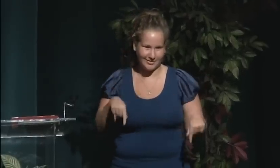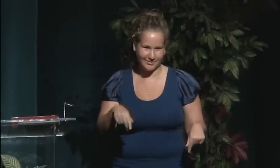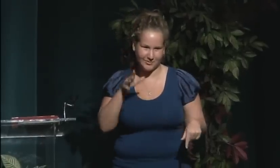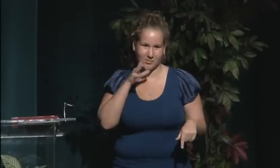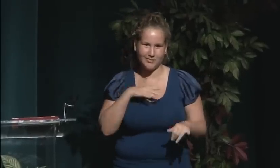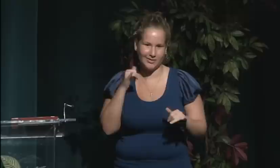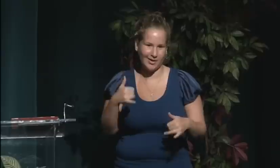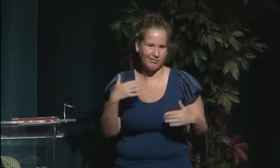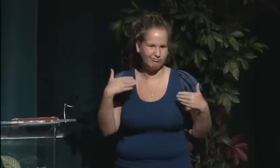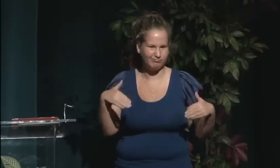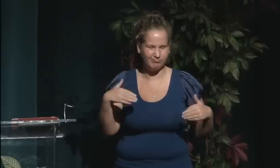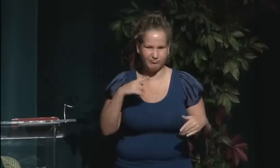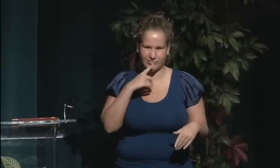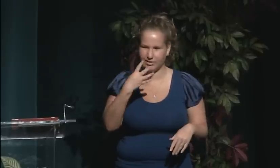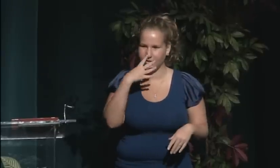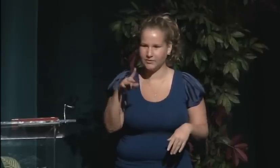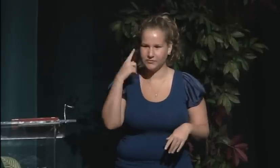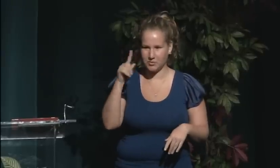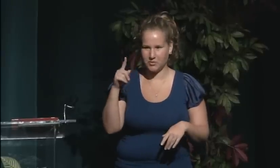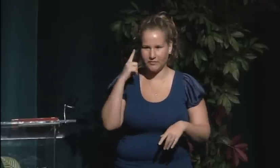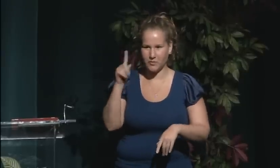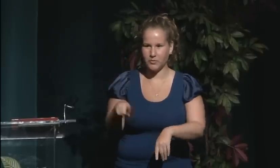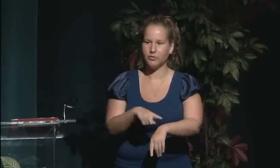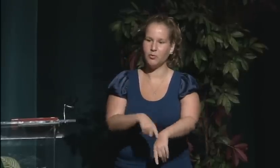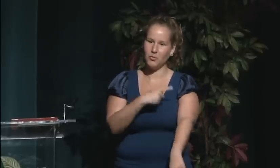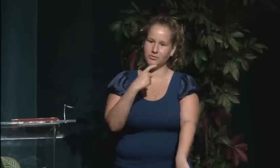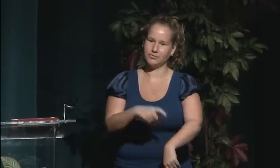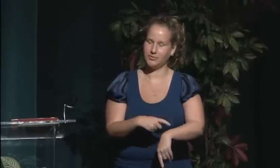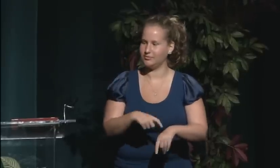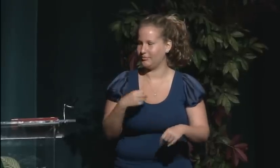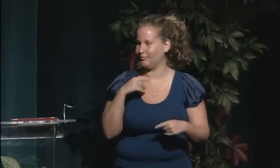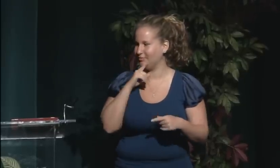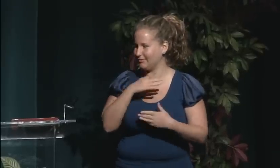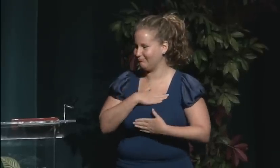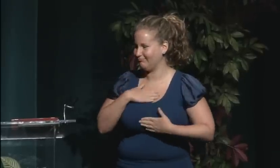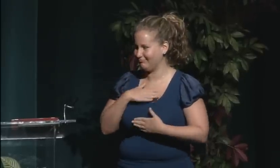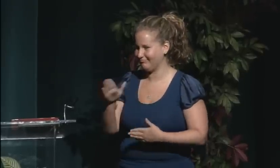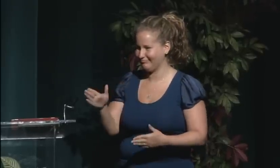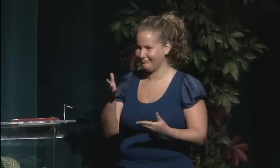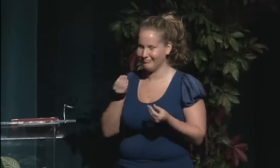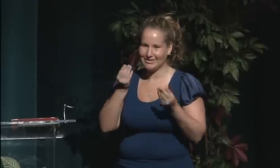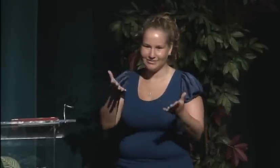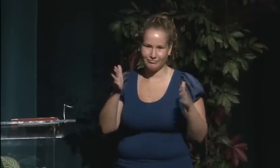It was not until 1910 that they had a woman editor. It was also the OWLS